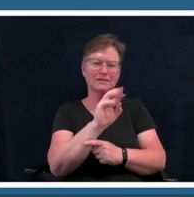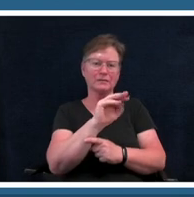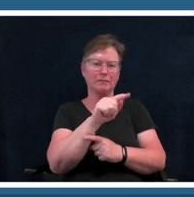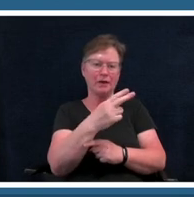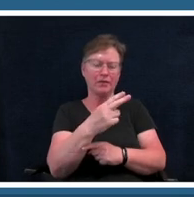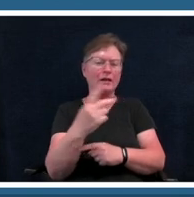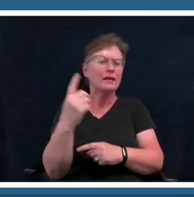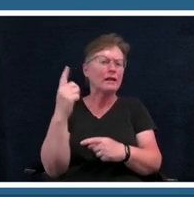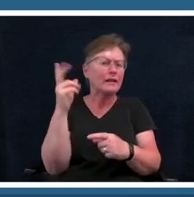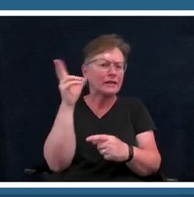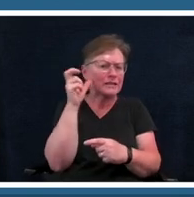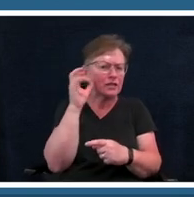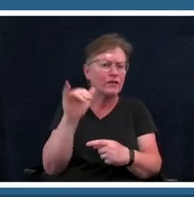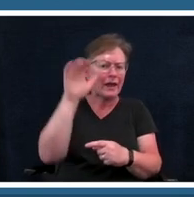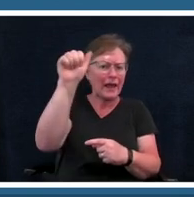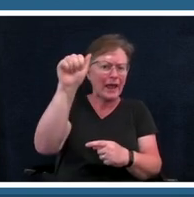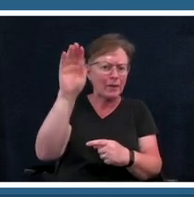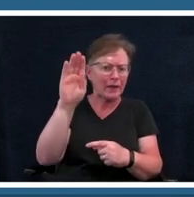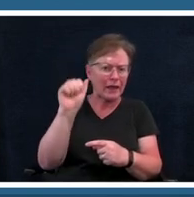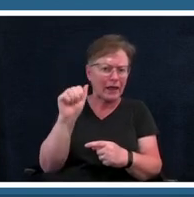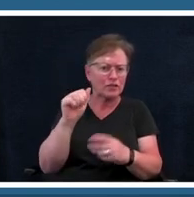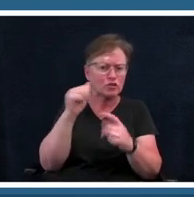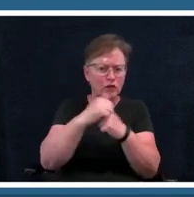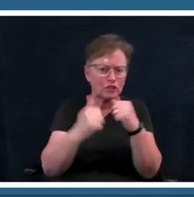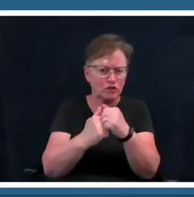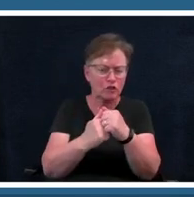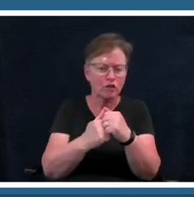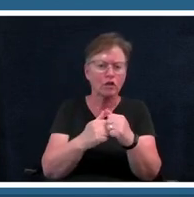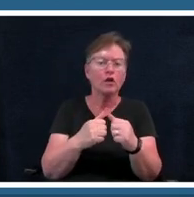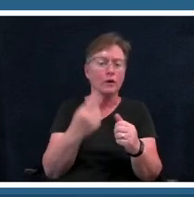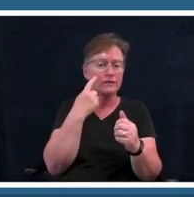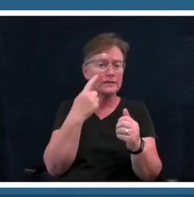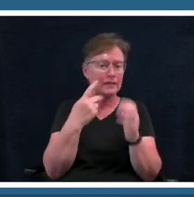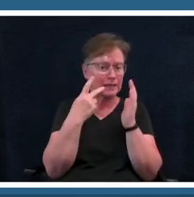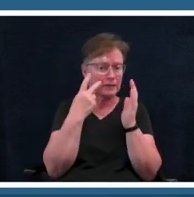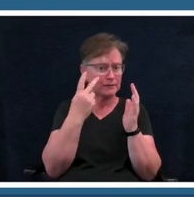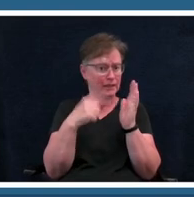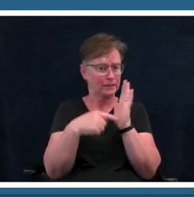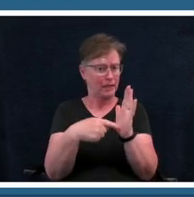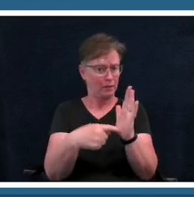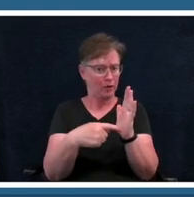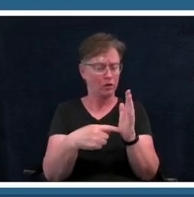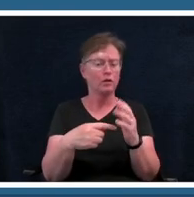example of it before as it was written out but now i want you guys to hear what